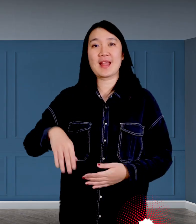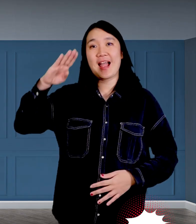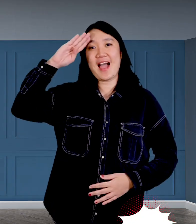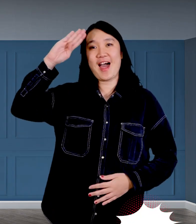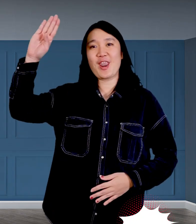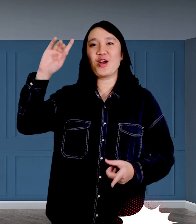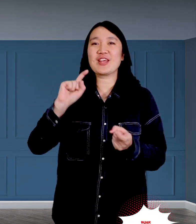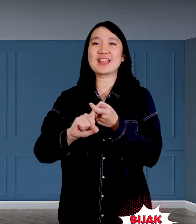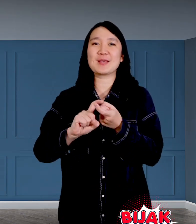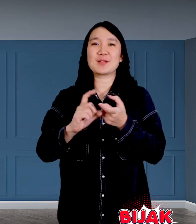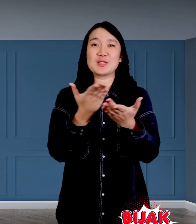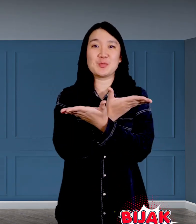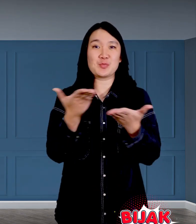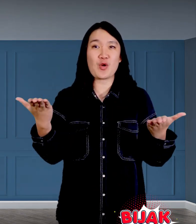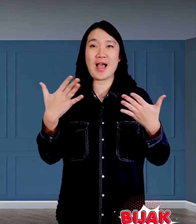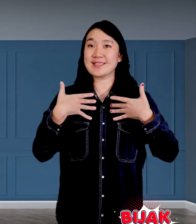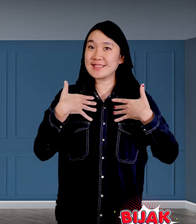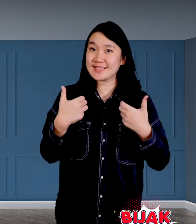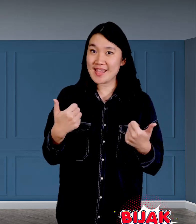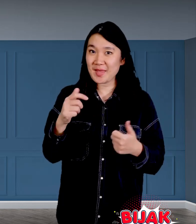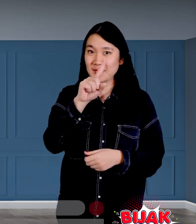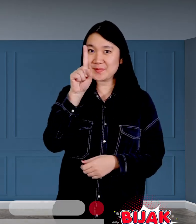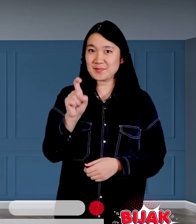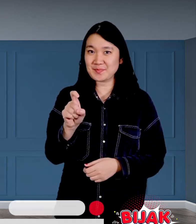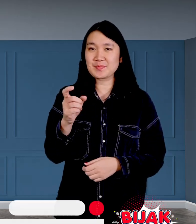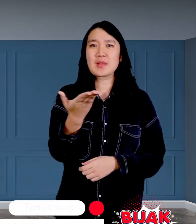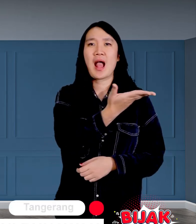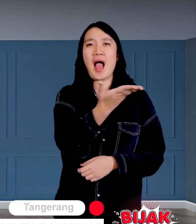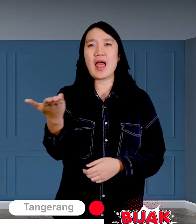Hello friends, are you healthy?